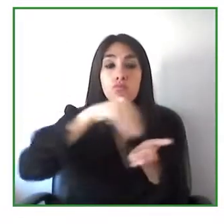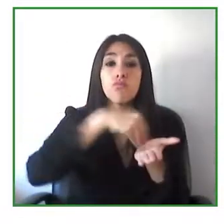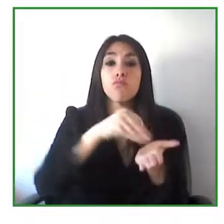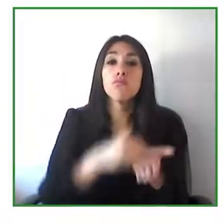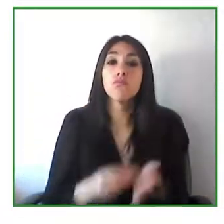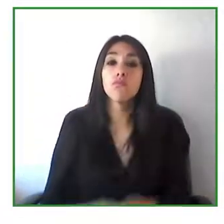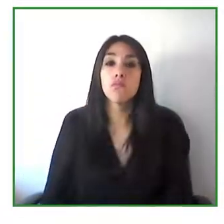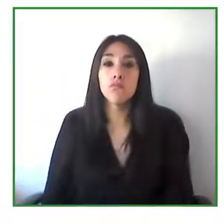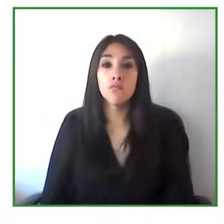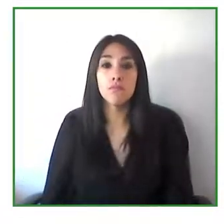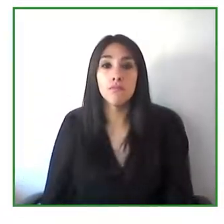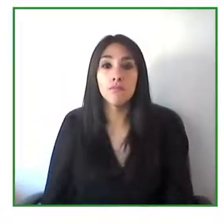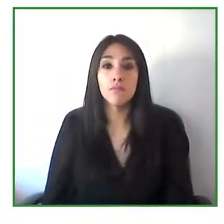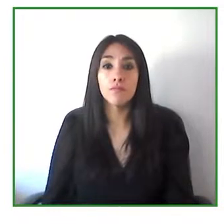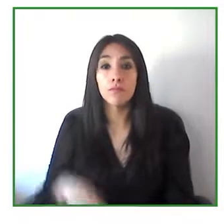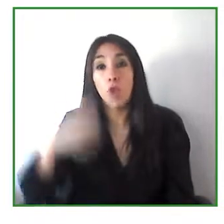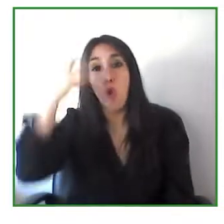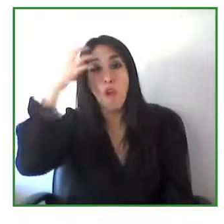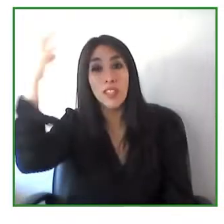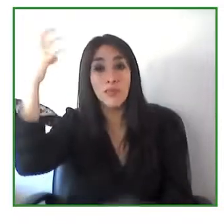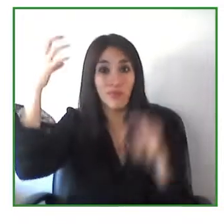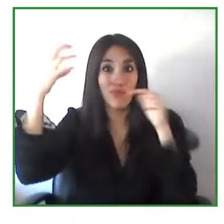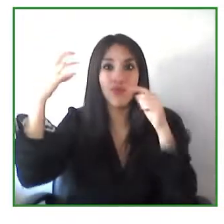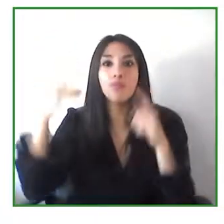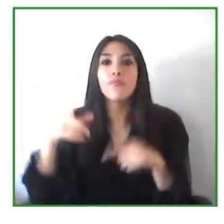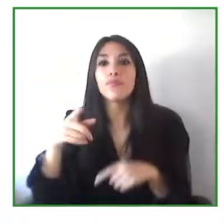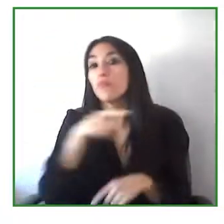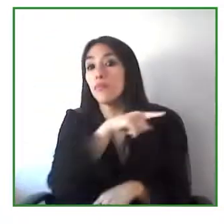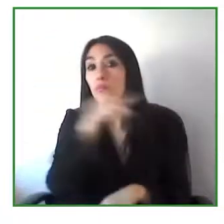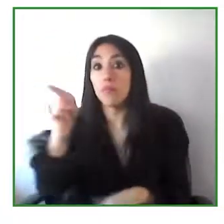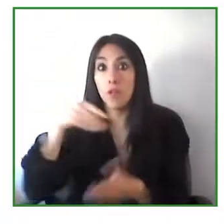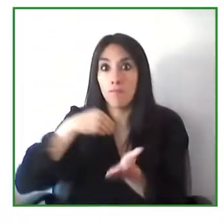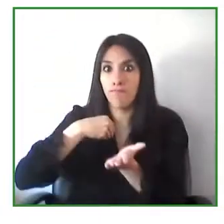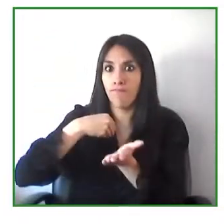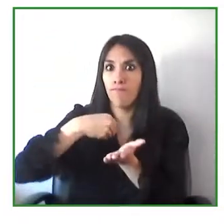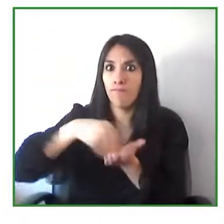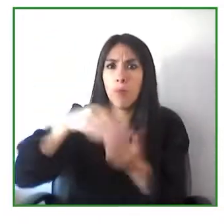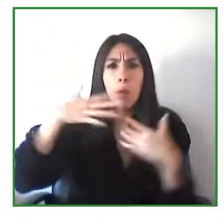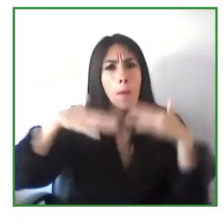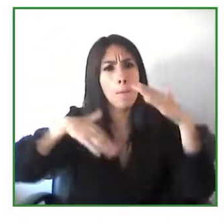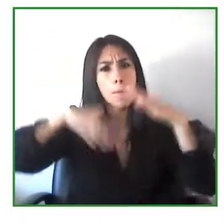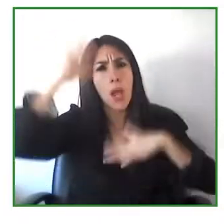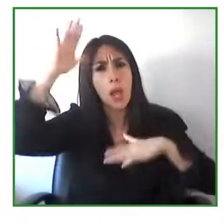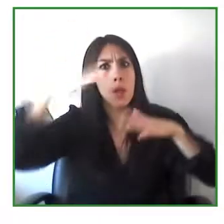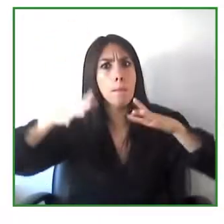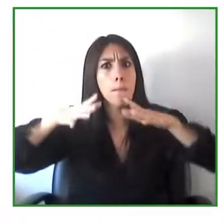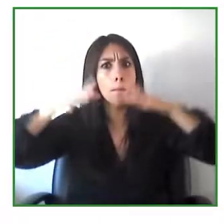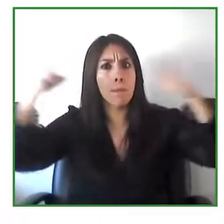taxpayer money to buy technology and so if they buy technology that is not accessible